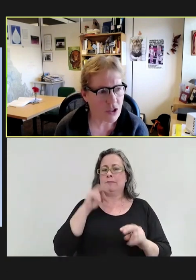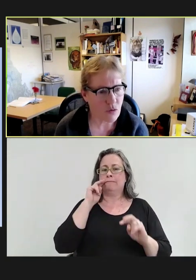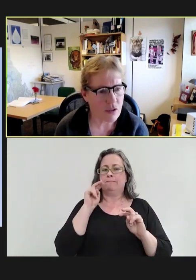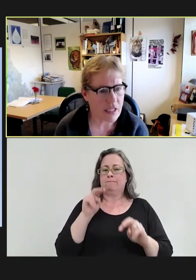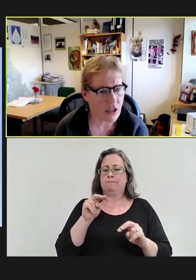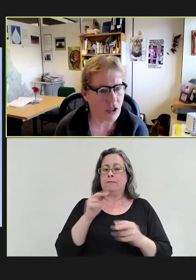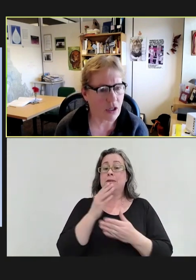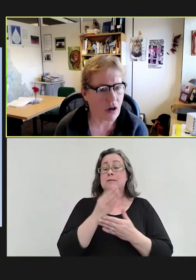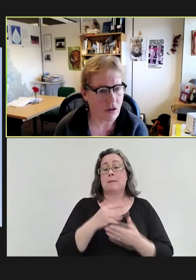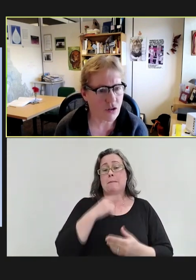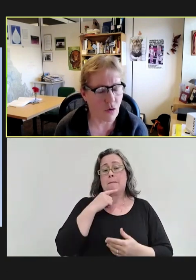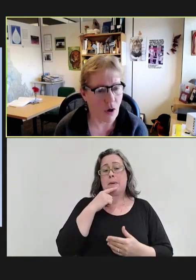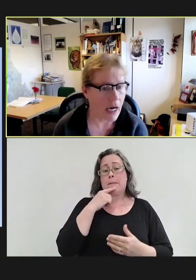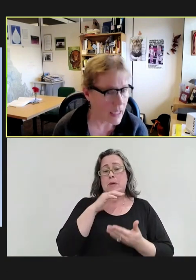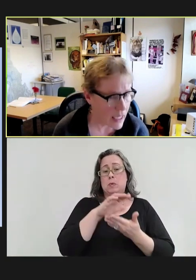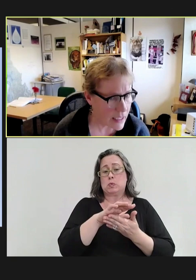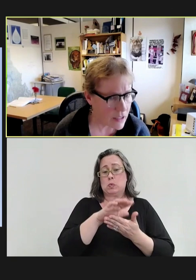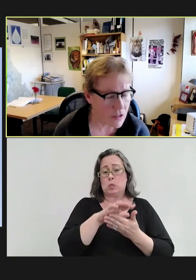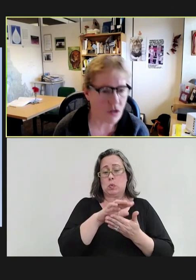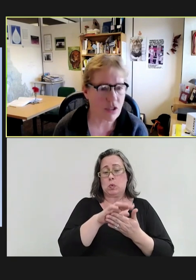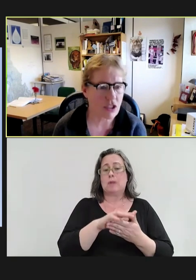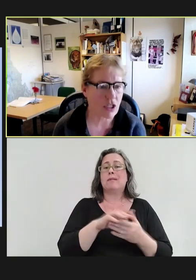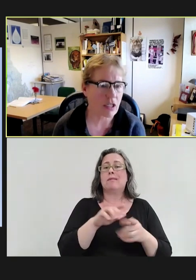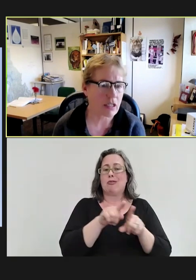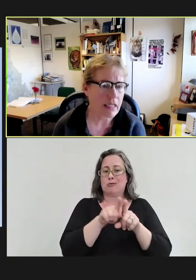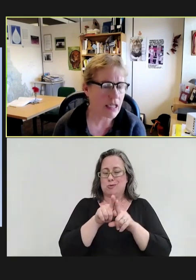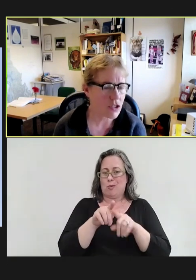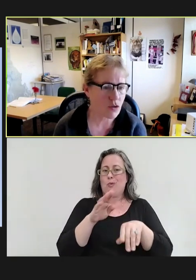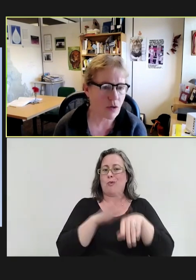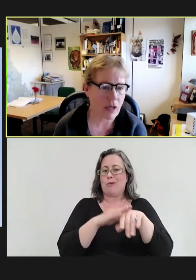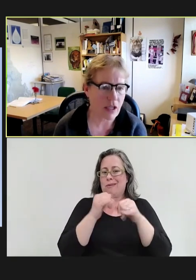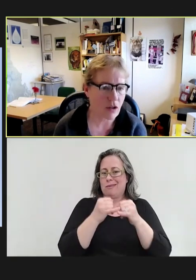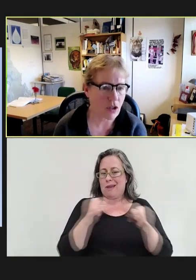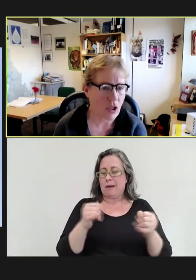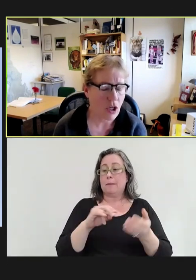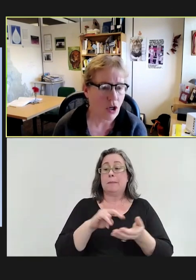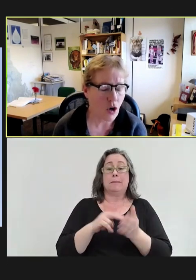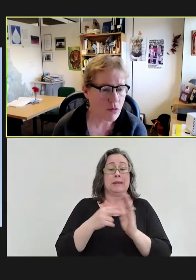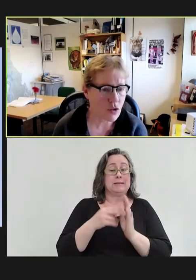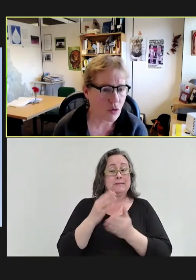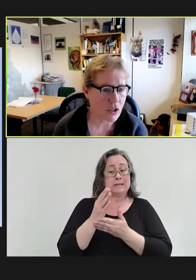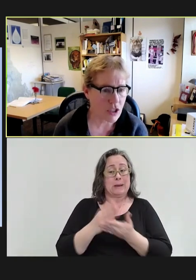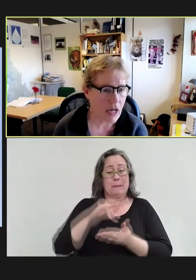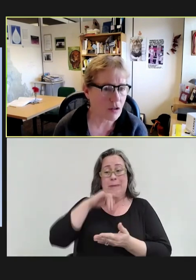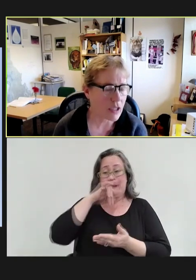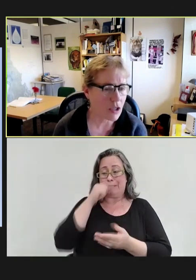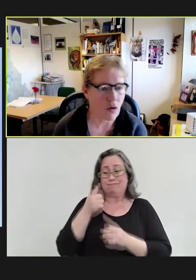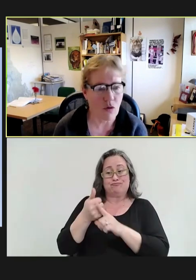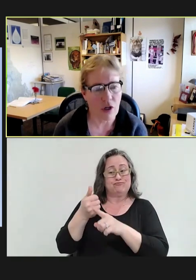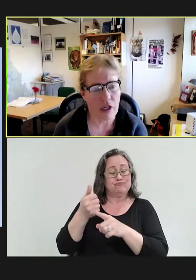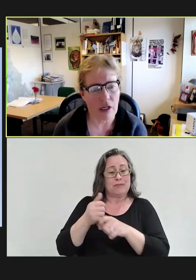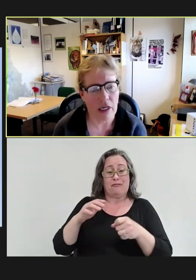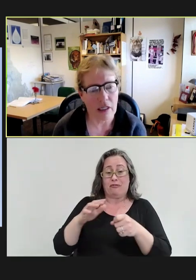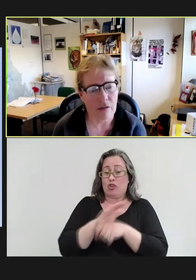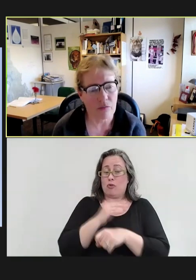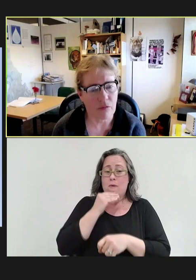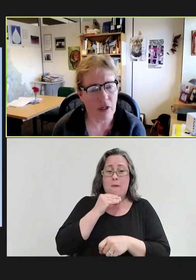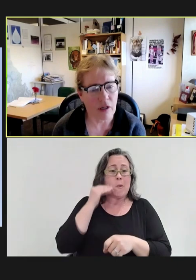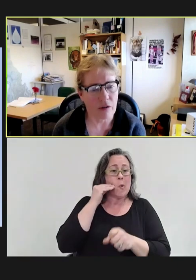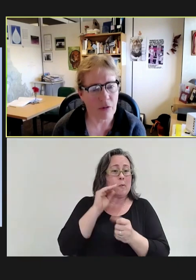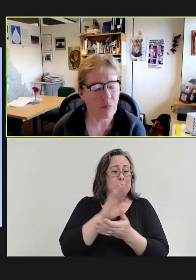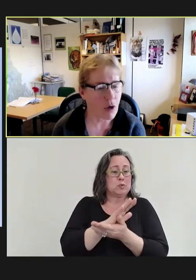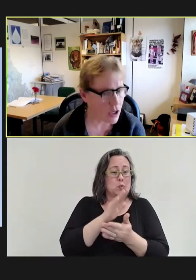schools that are also online. So, these are kids who are either homeschooled entirely or in part,